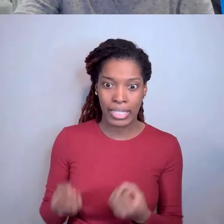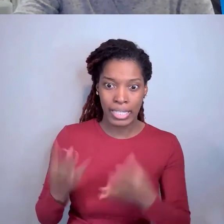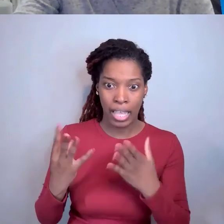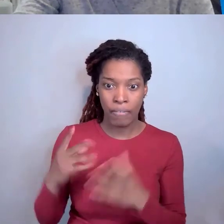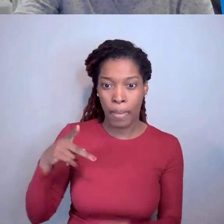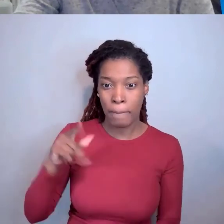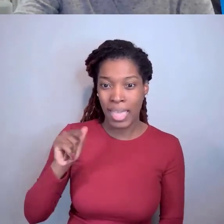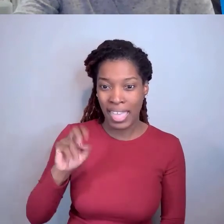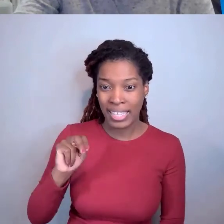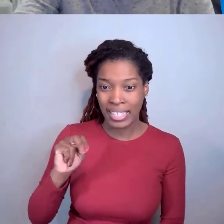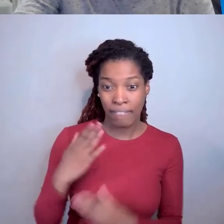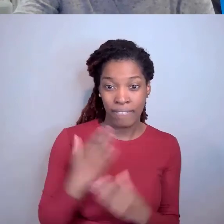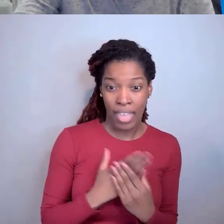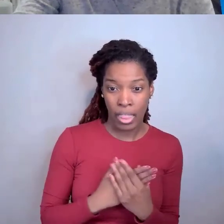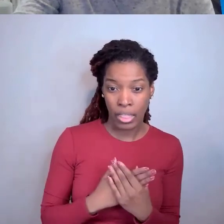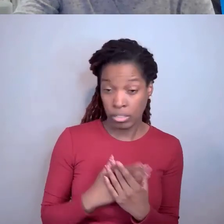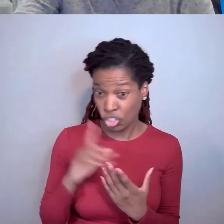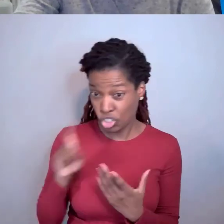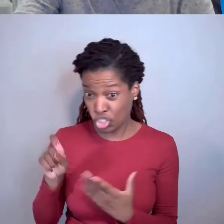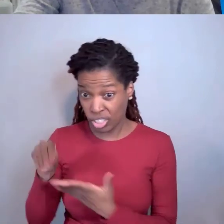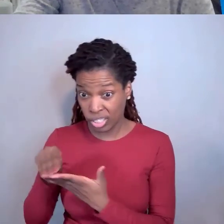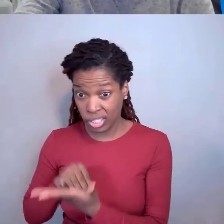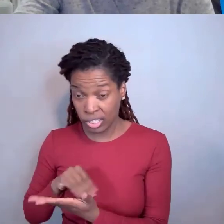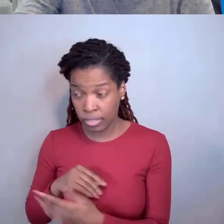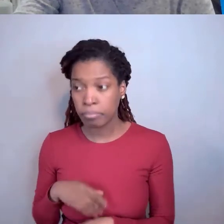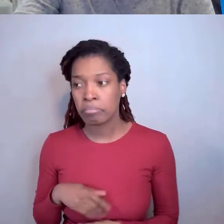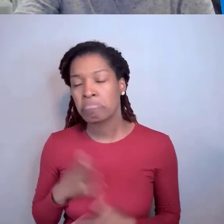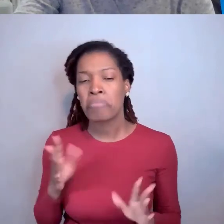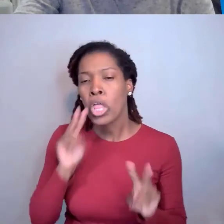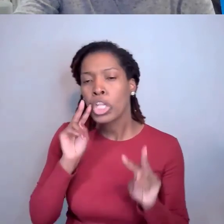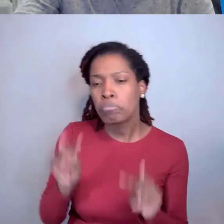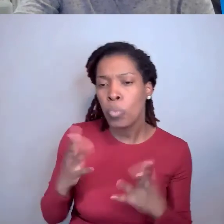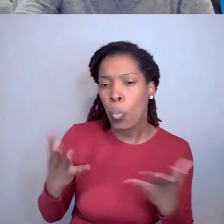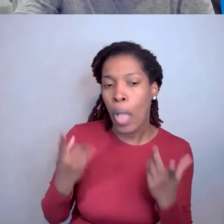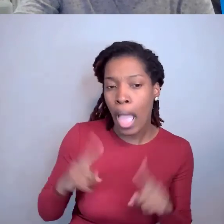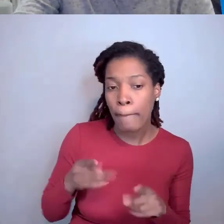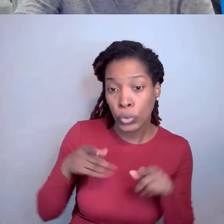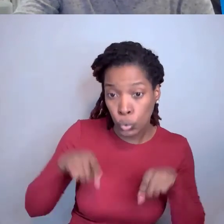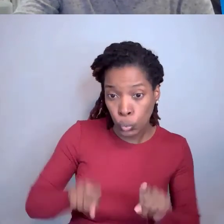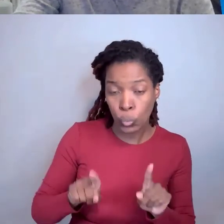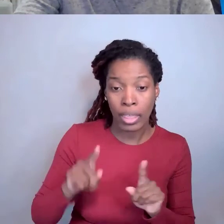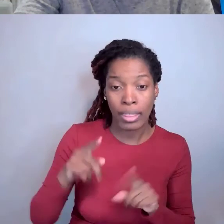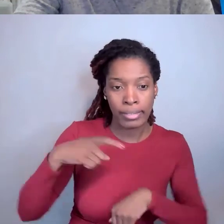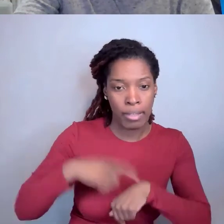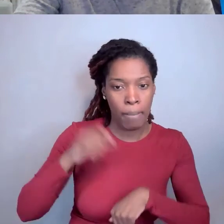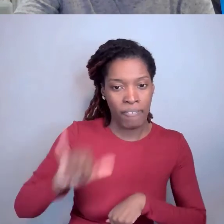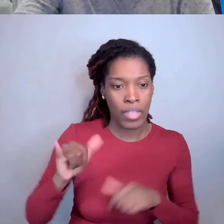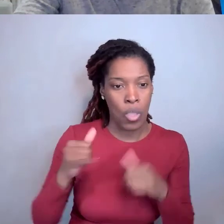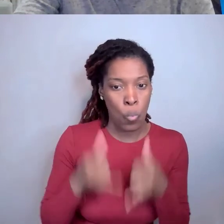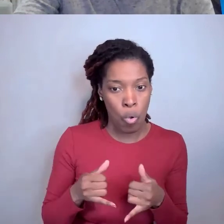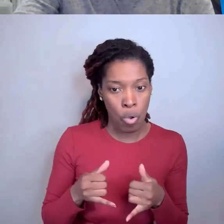Mary Fran Deutsch: Look at what's gone on during the period of that award. Did you have a new subject invention?